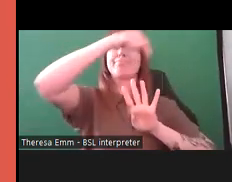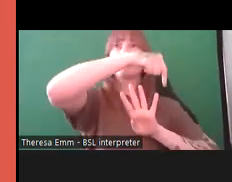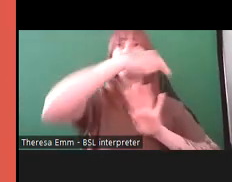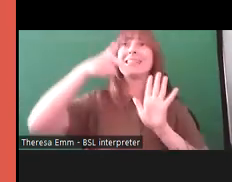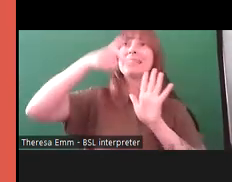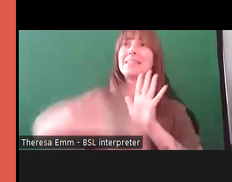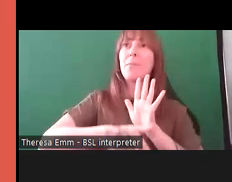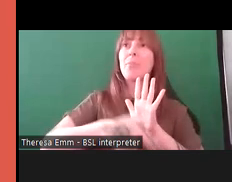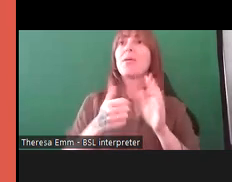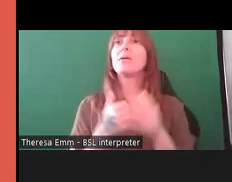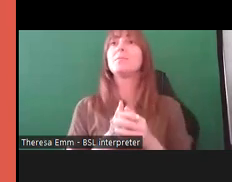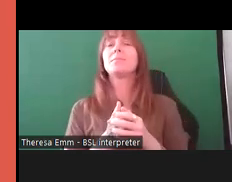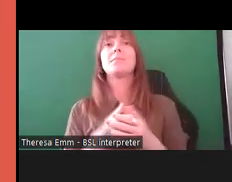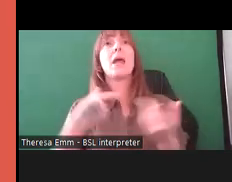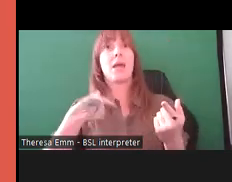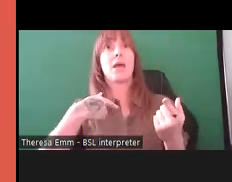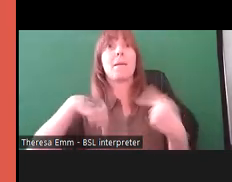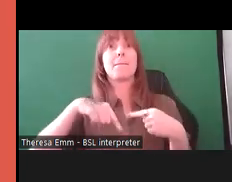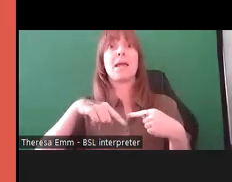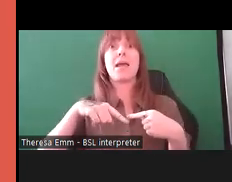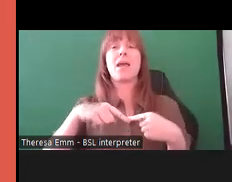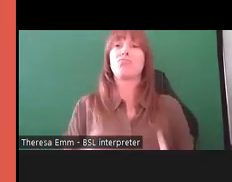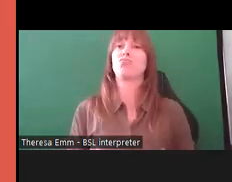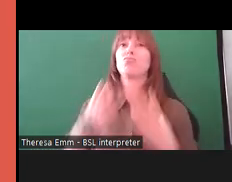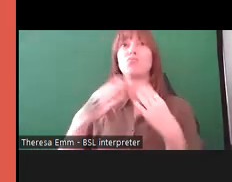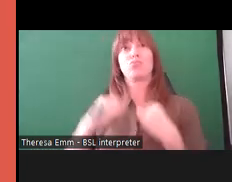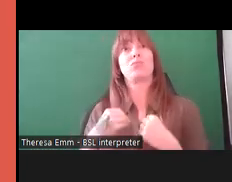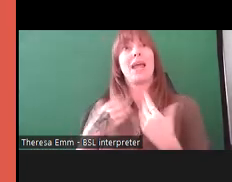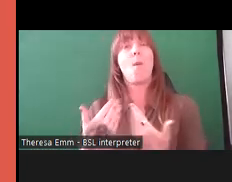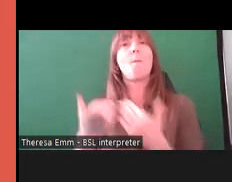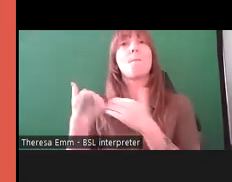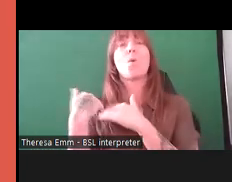That's something we've taken on board as an organisation and now do for every interview,